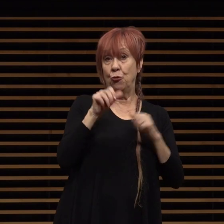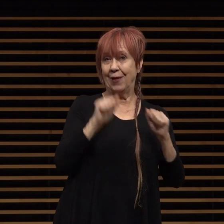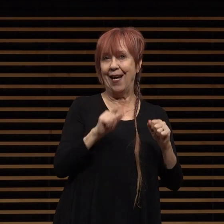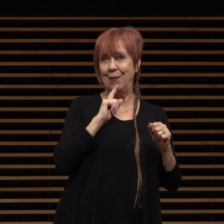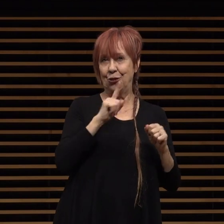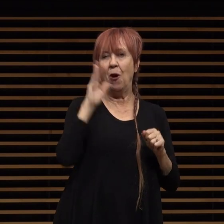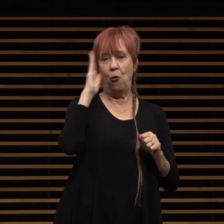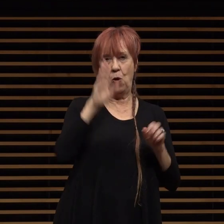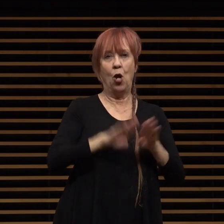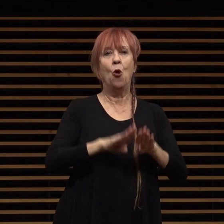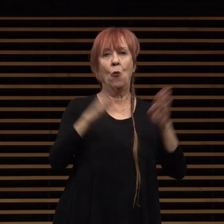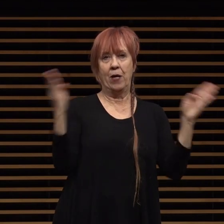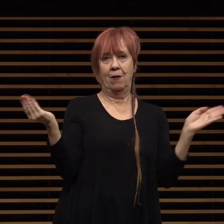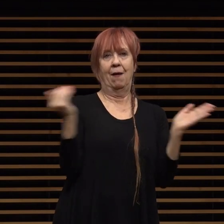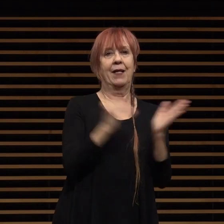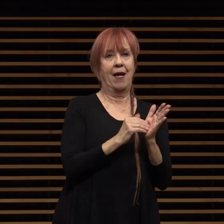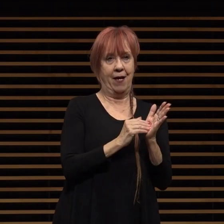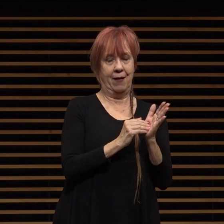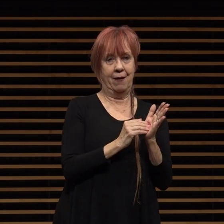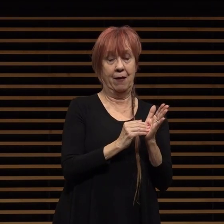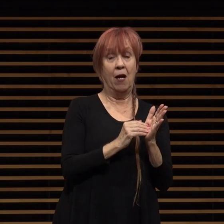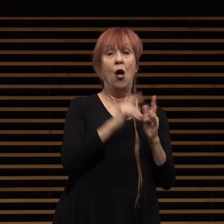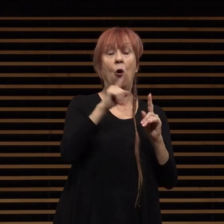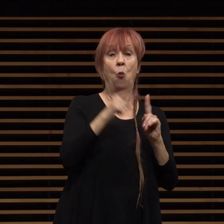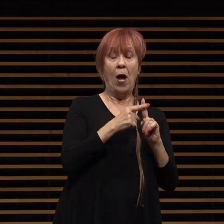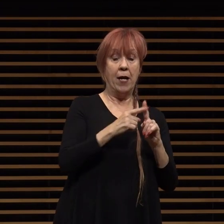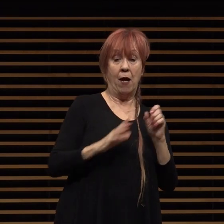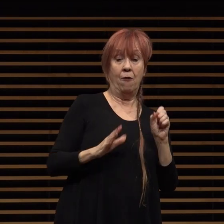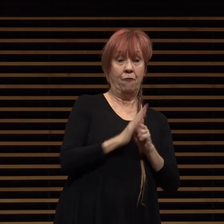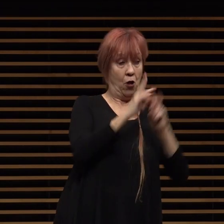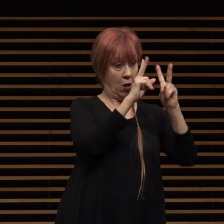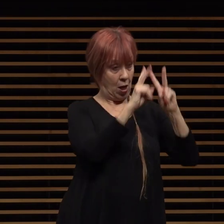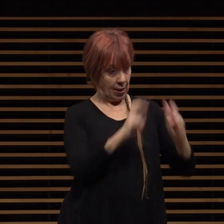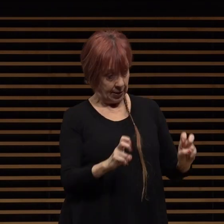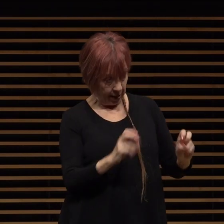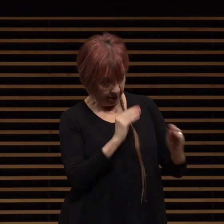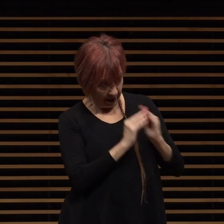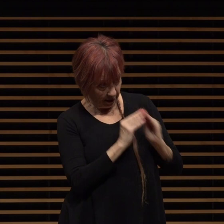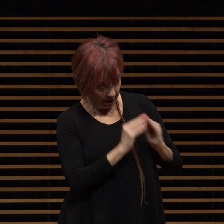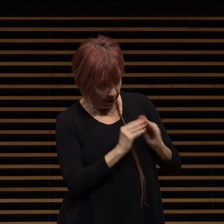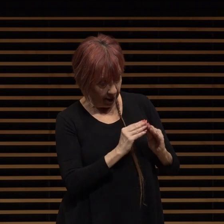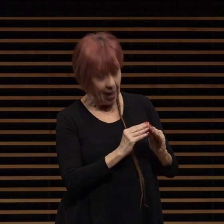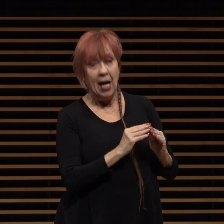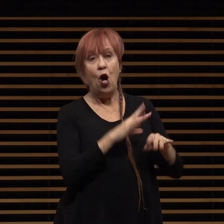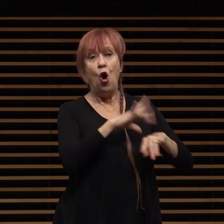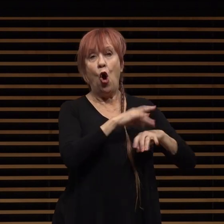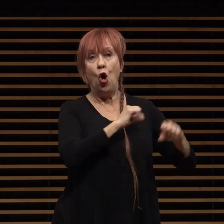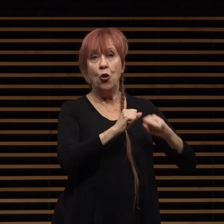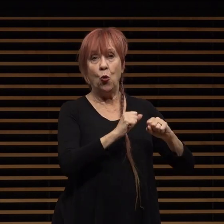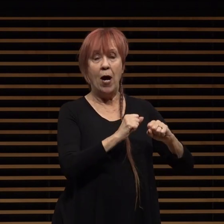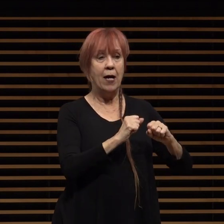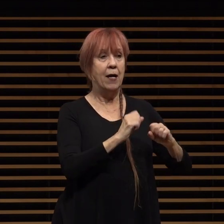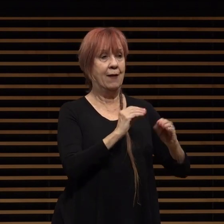reopen once again once the full assessment mitigation plan